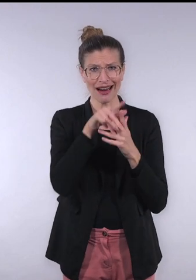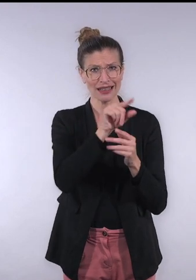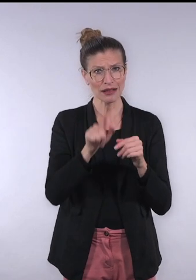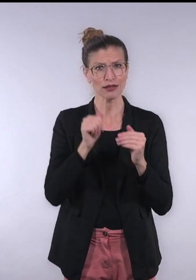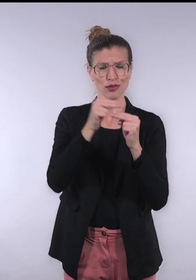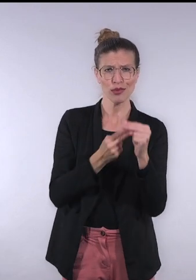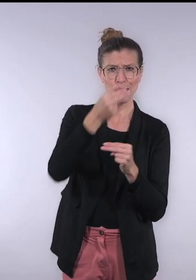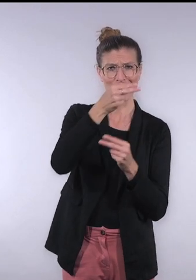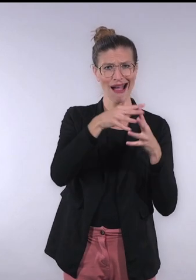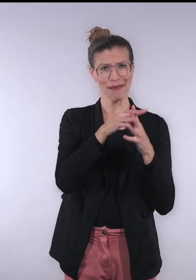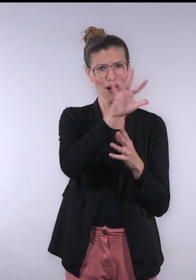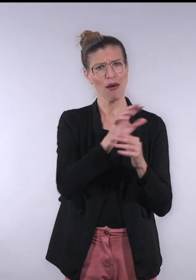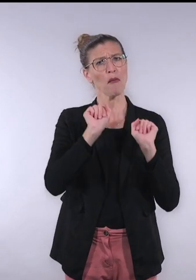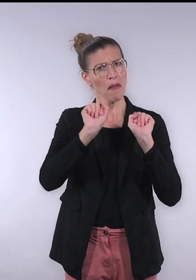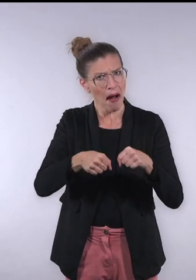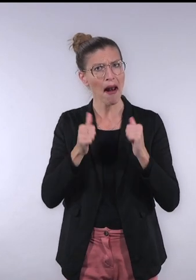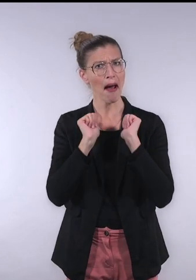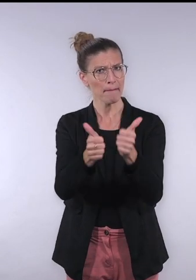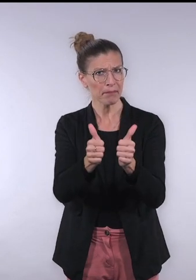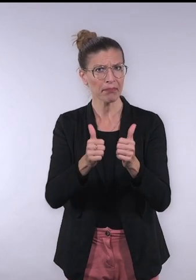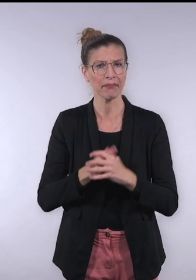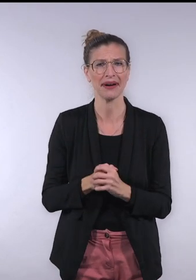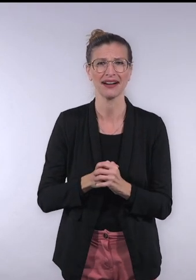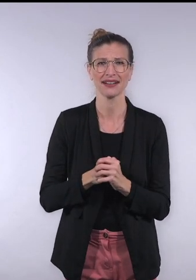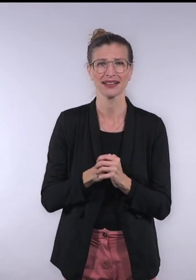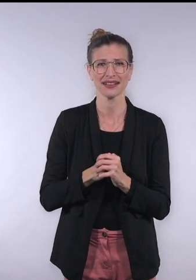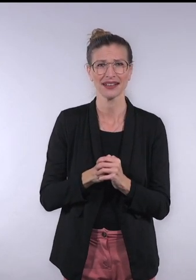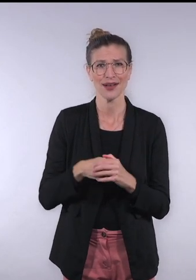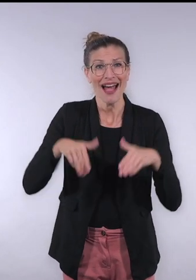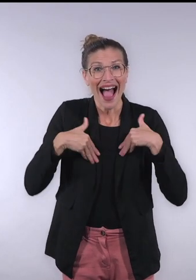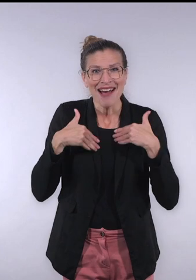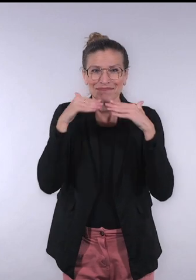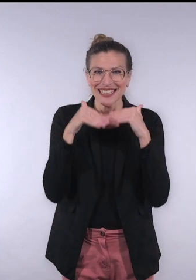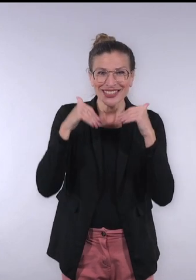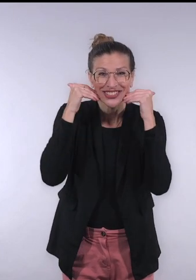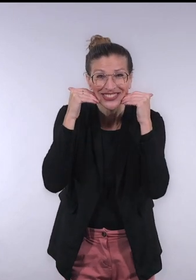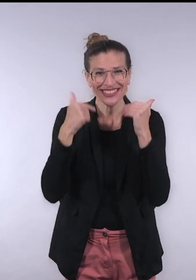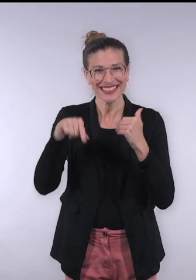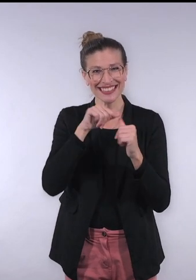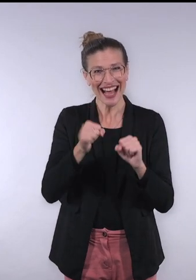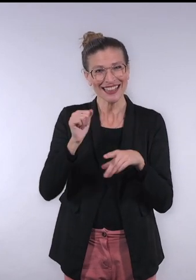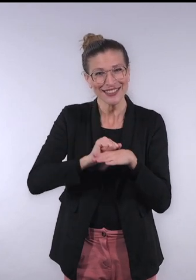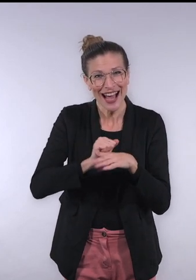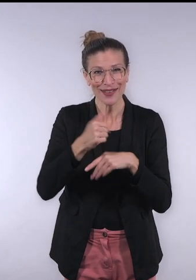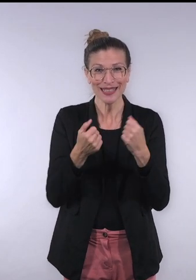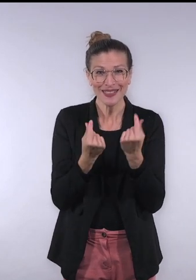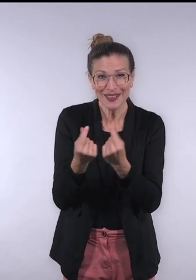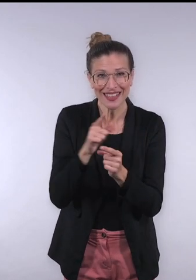into the Americas and get inquiries from North America as well. Happy to talk to anyone about the training we do